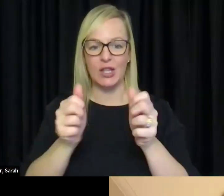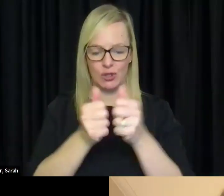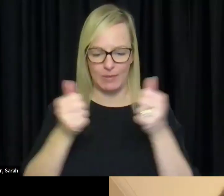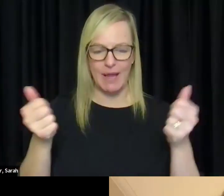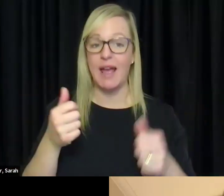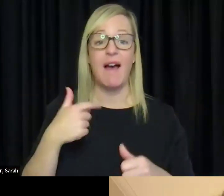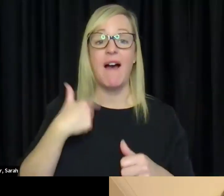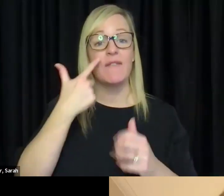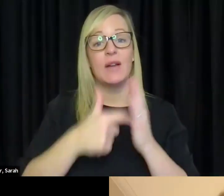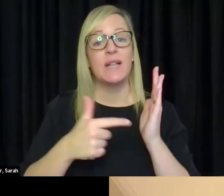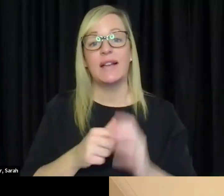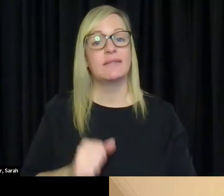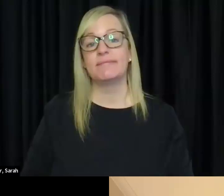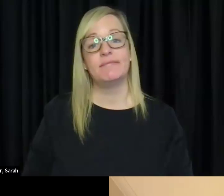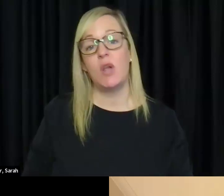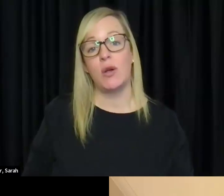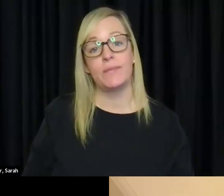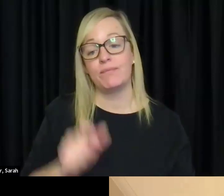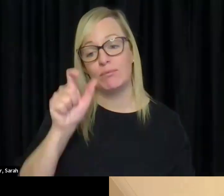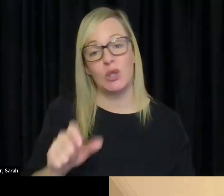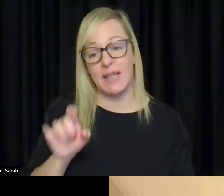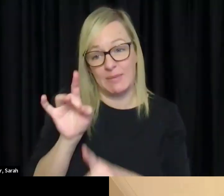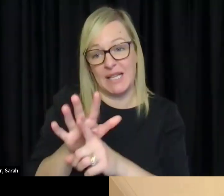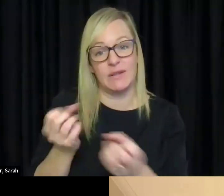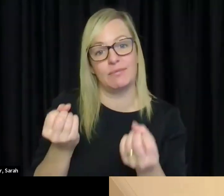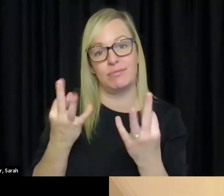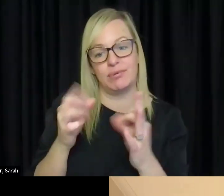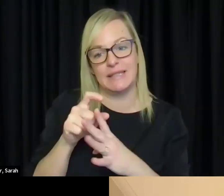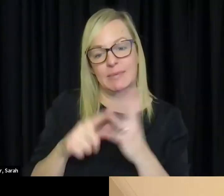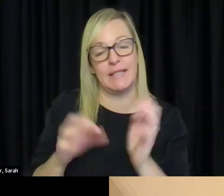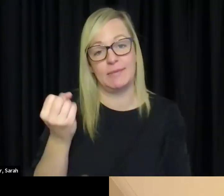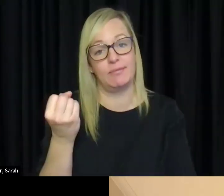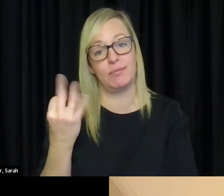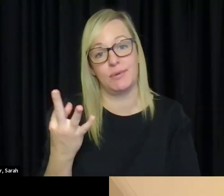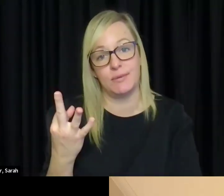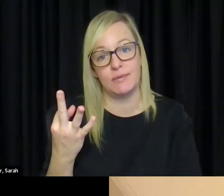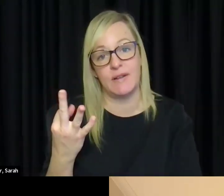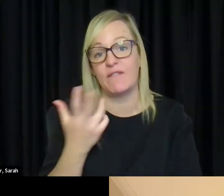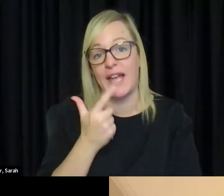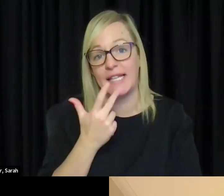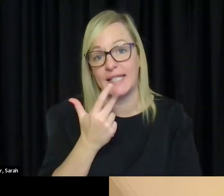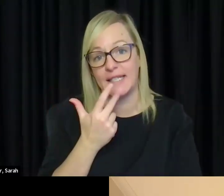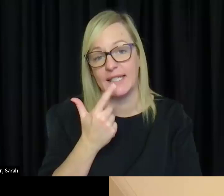that person doesn't have a disability. I think that that for me is kind of feeds